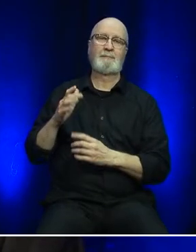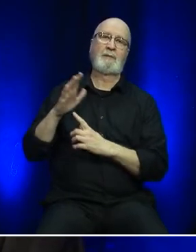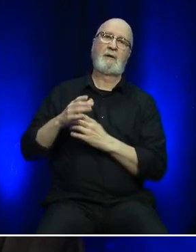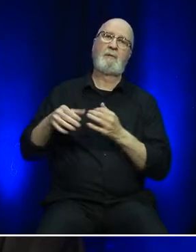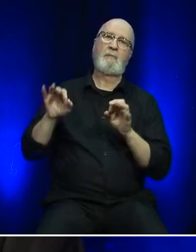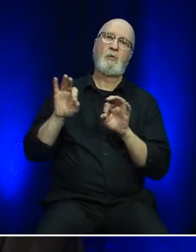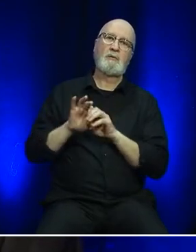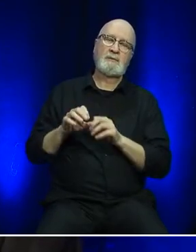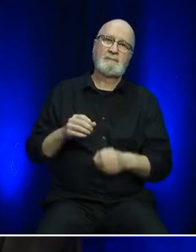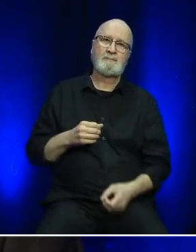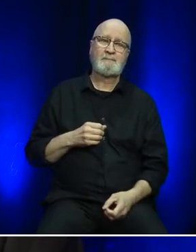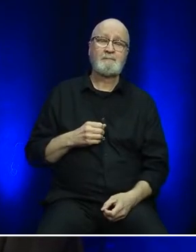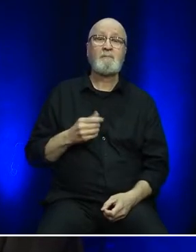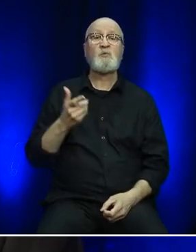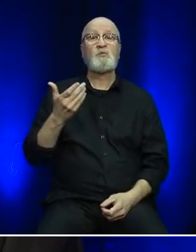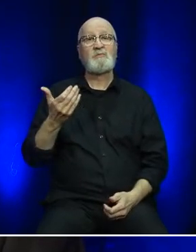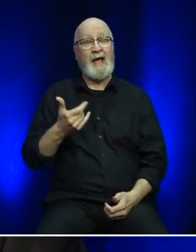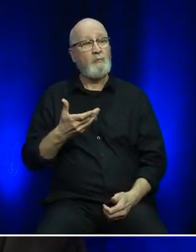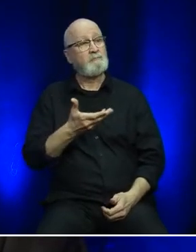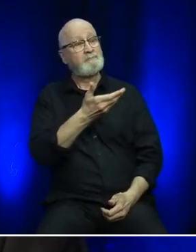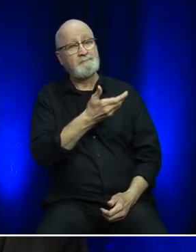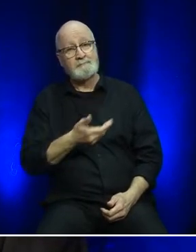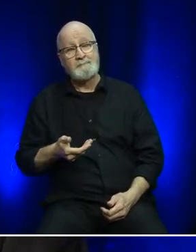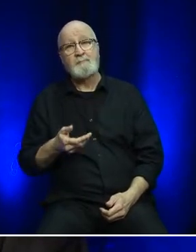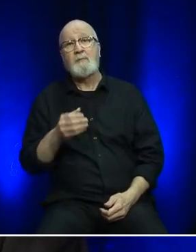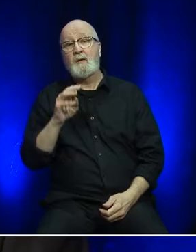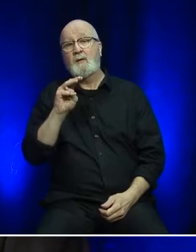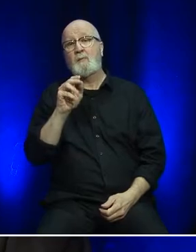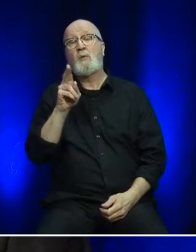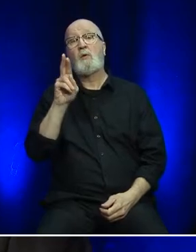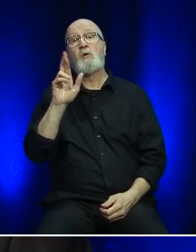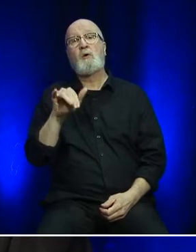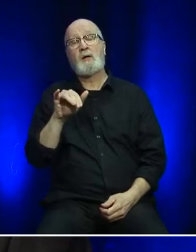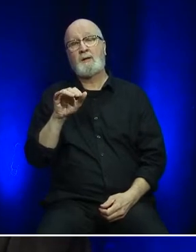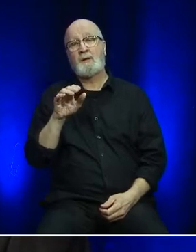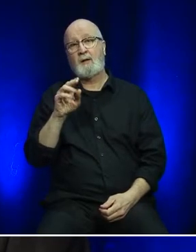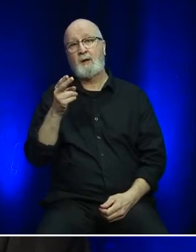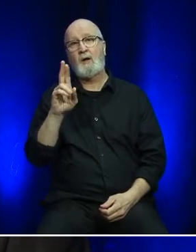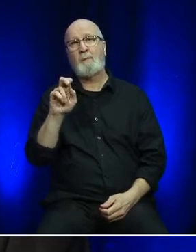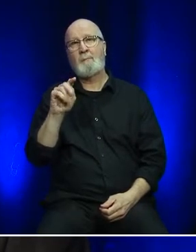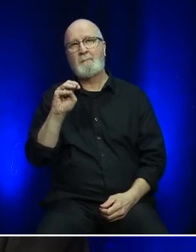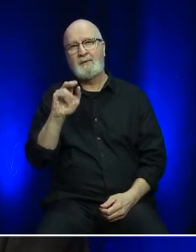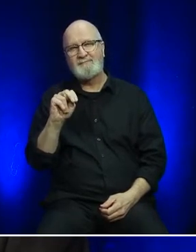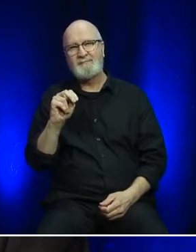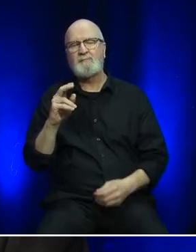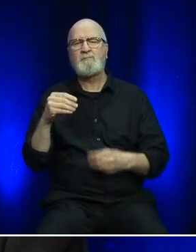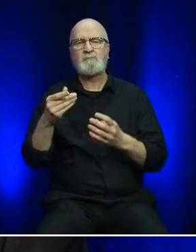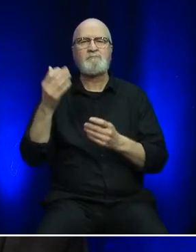I would now like to invite our President and CEO, Murray Hupman to provide a presentation highlighting